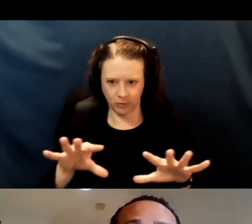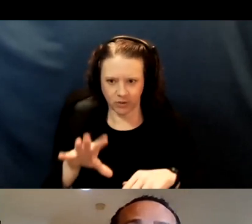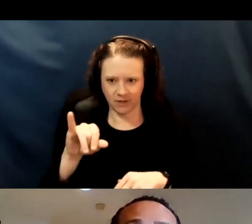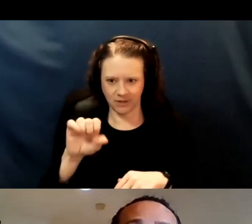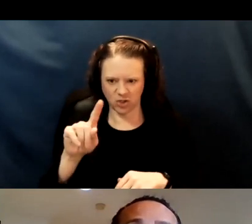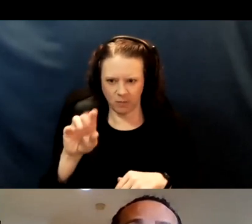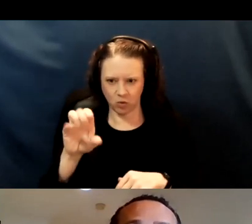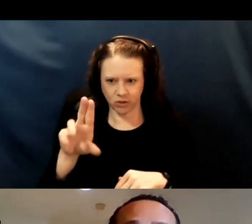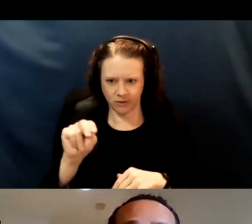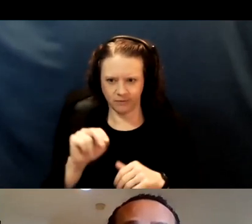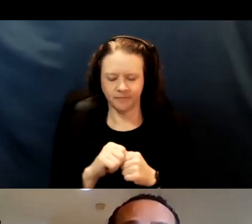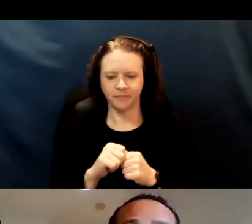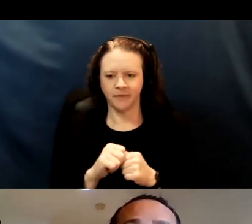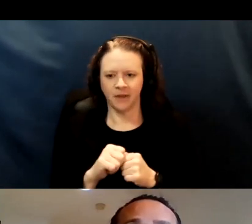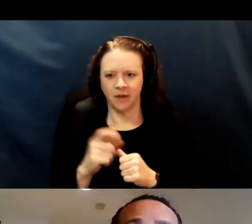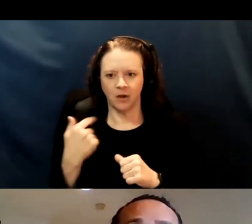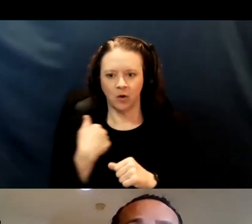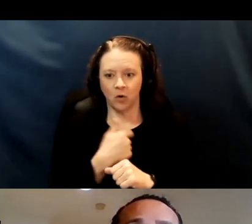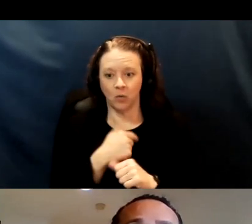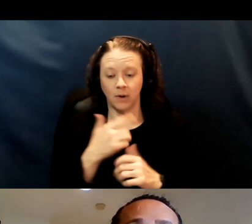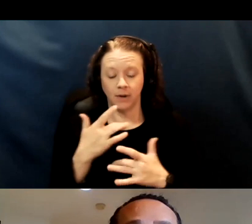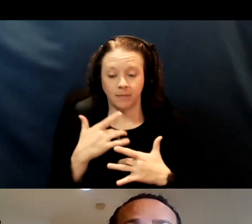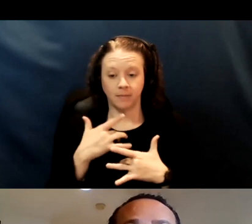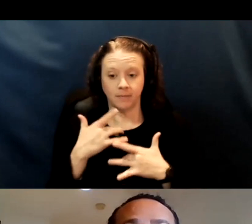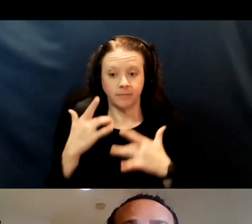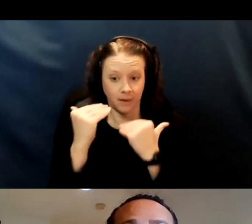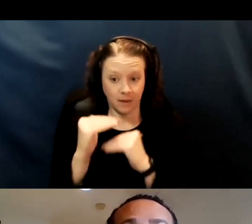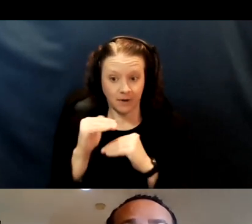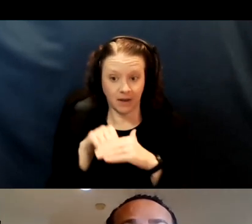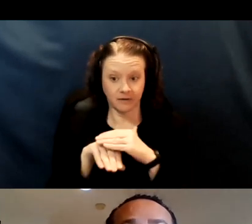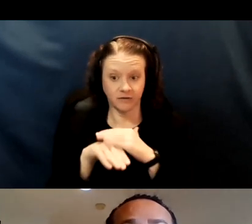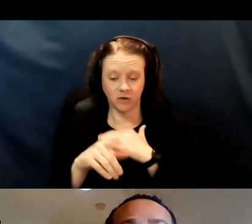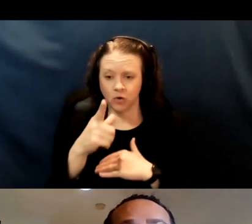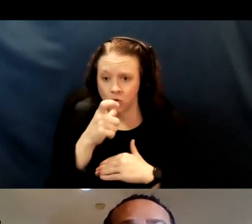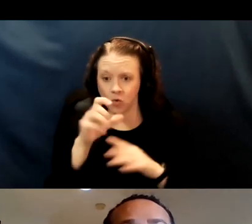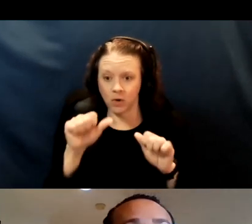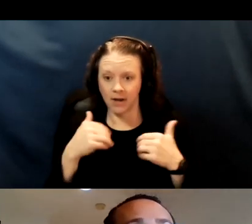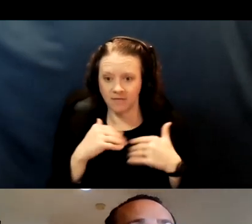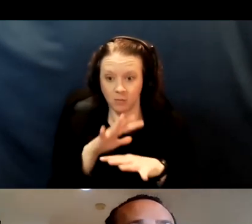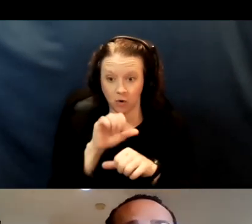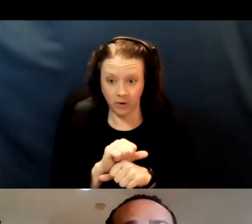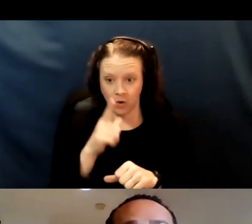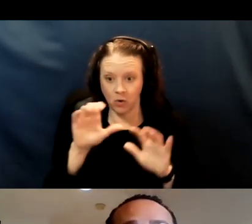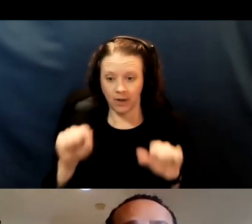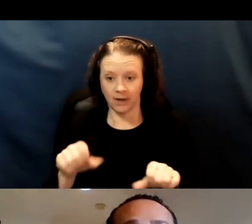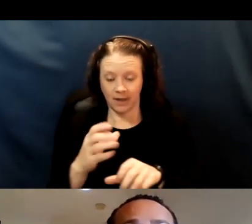we limit access to who can have an appointment or who can get vaccinated based on their zip code,